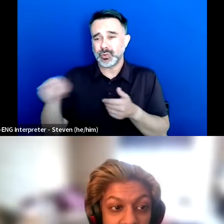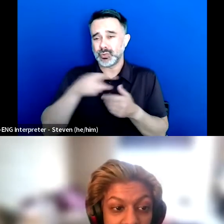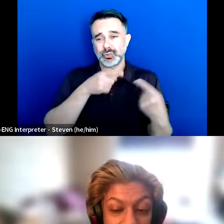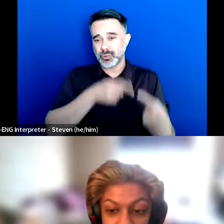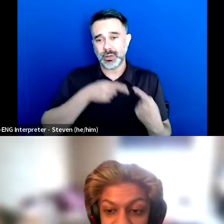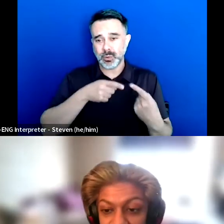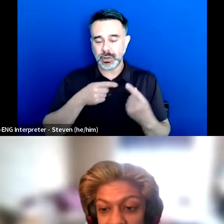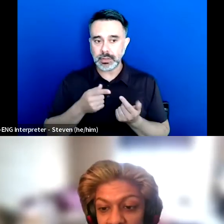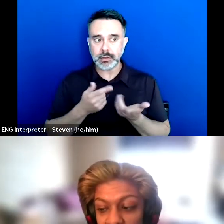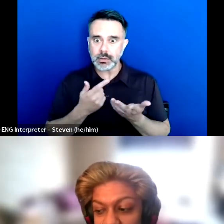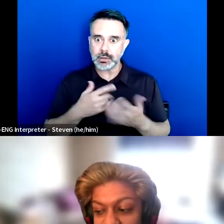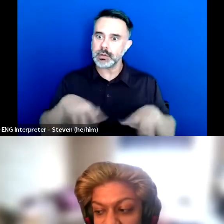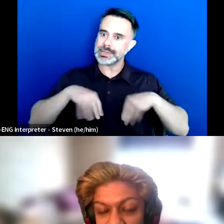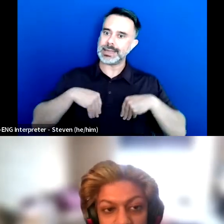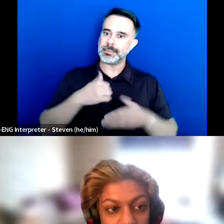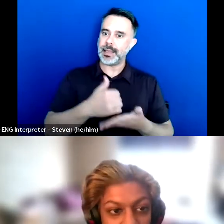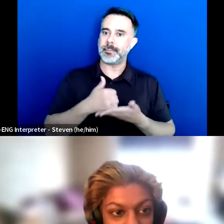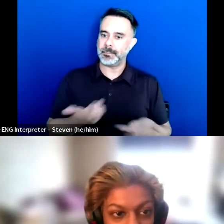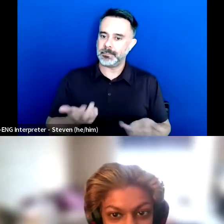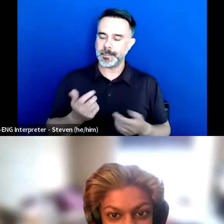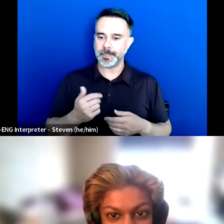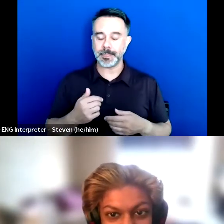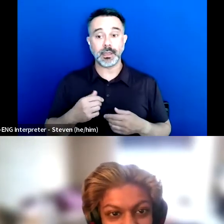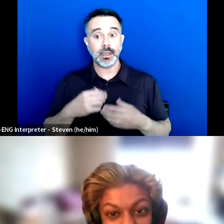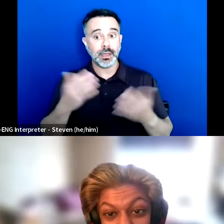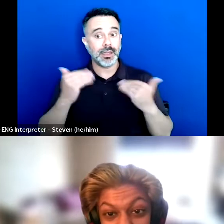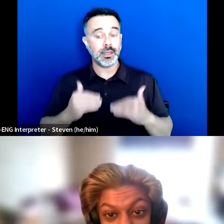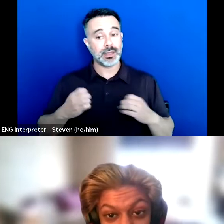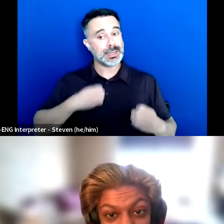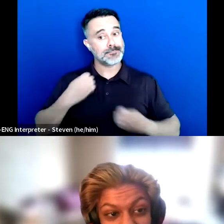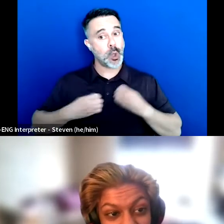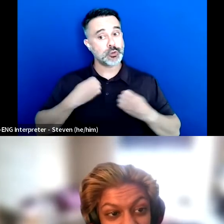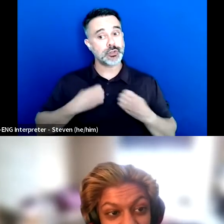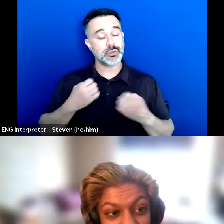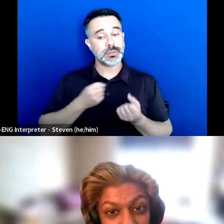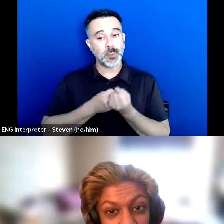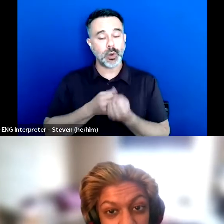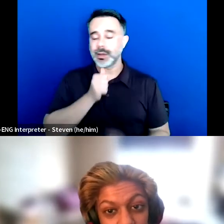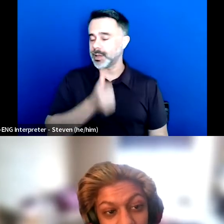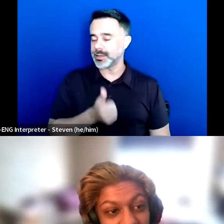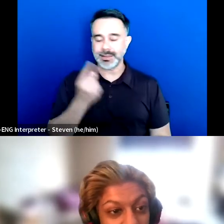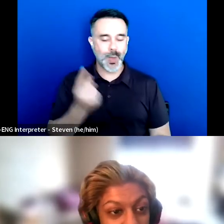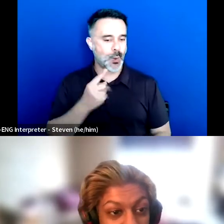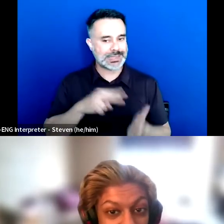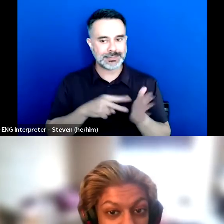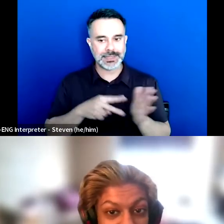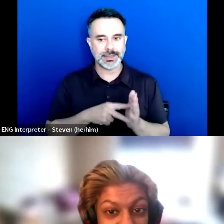I want to say emotional support doesn't always mean oh, here's a shoulder to cry on.